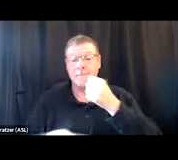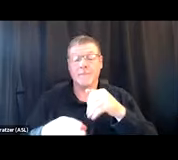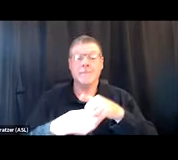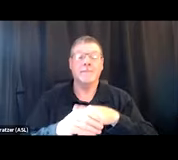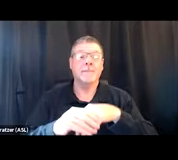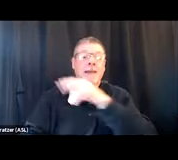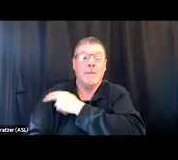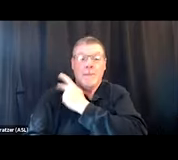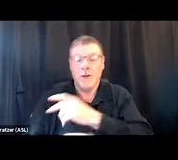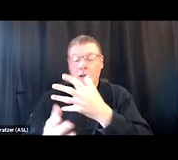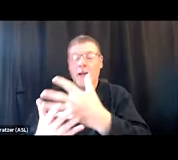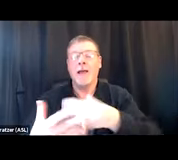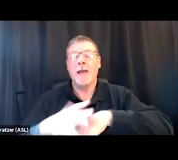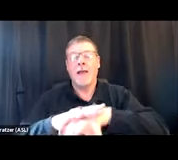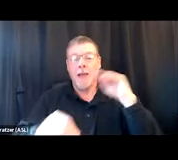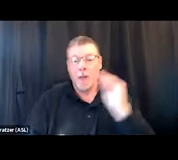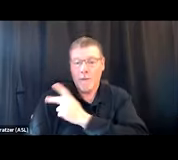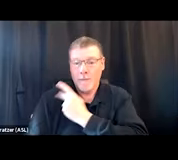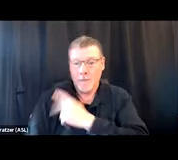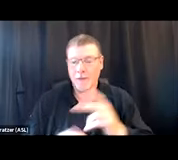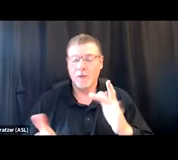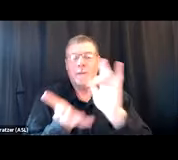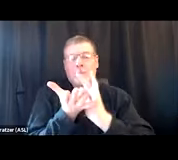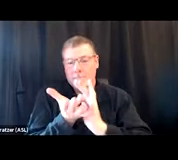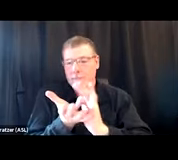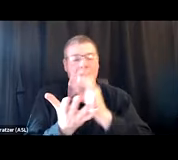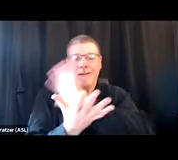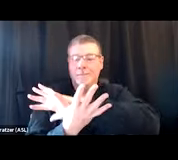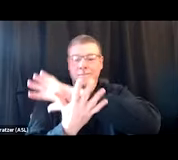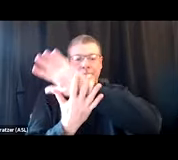and everything in between. And so to outline it here,